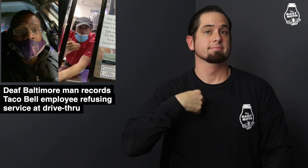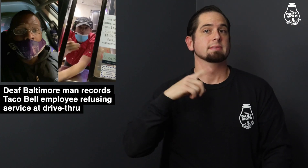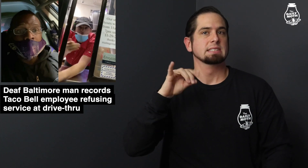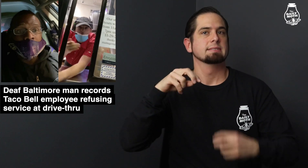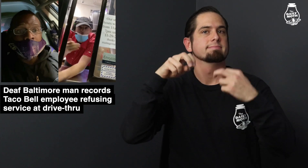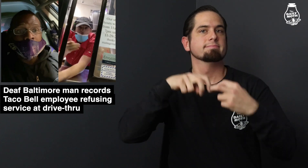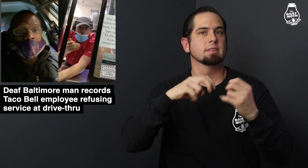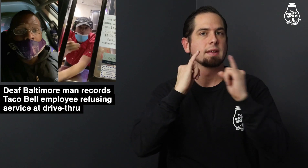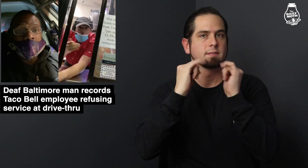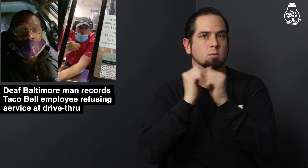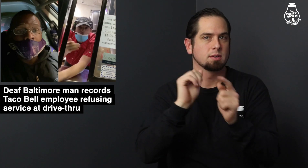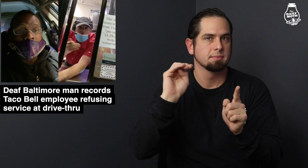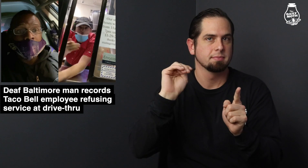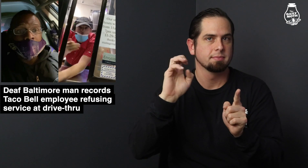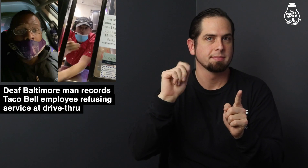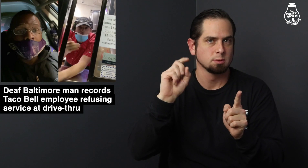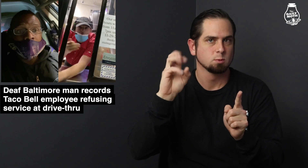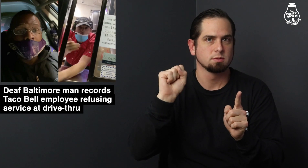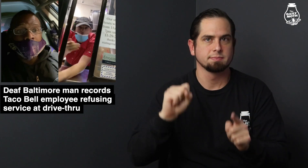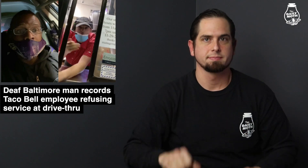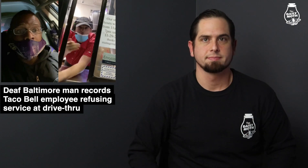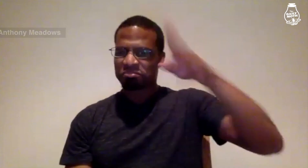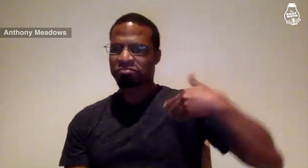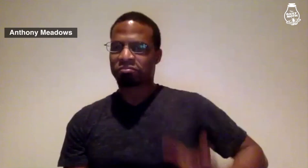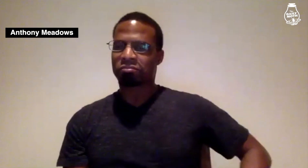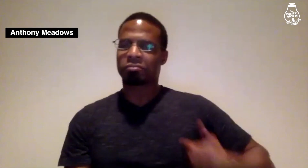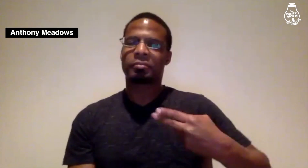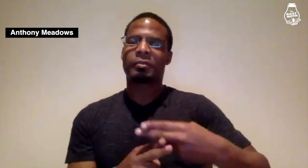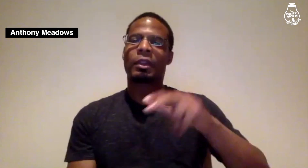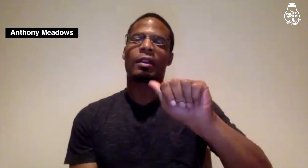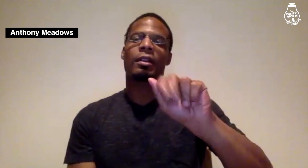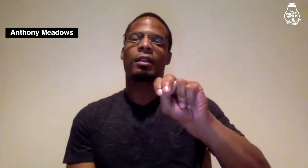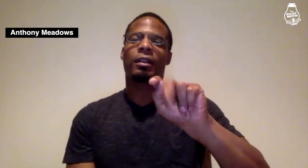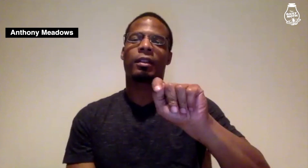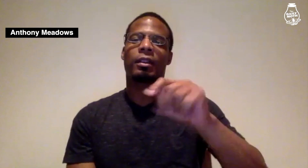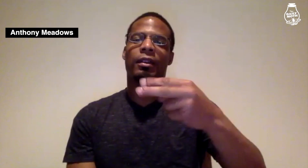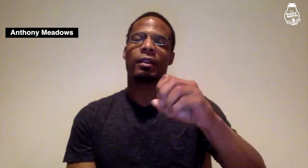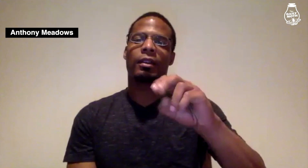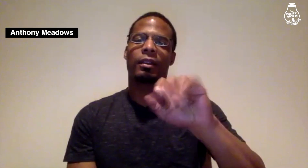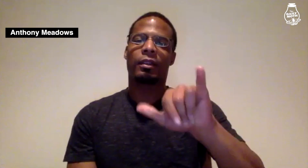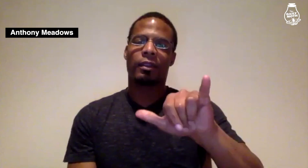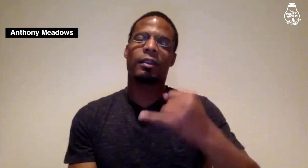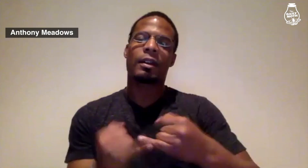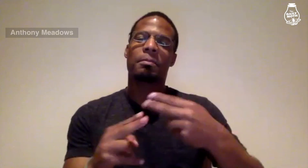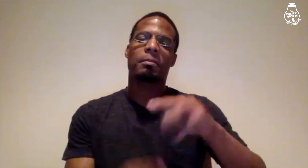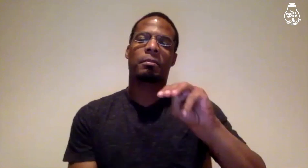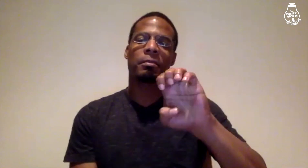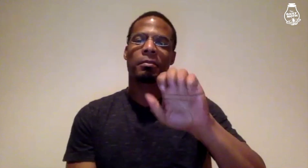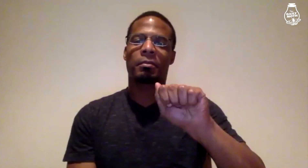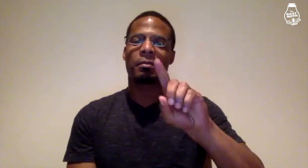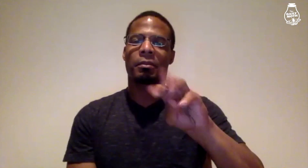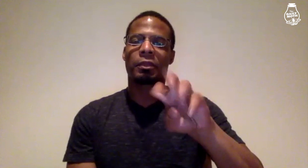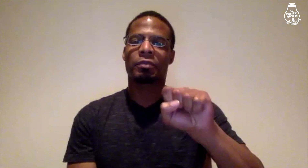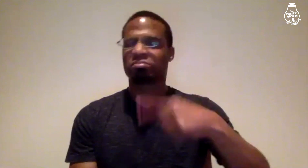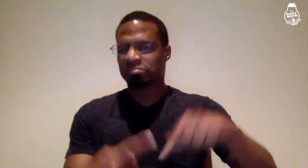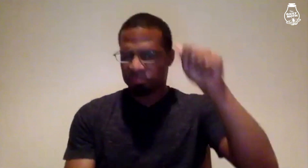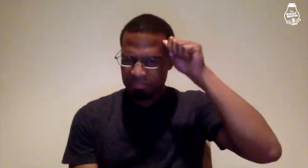Meadows and I were able to sit down for an interview. Hello, my name is Anthony Meadows.